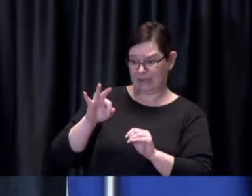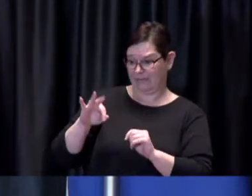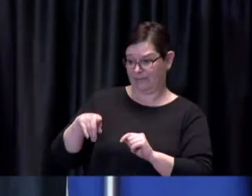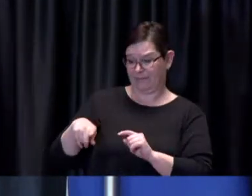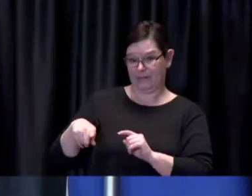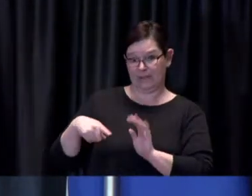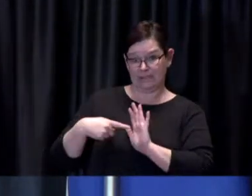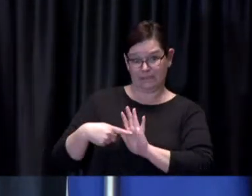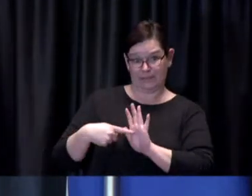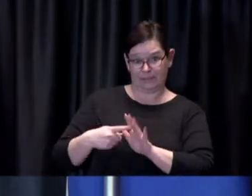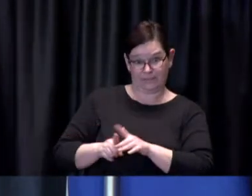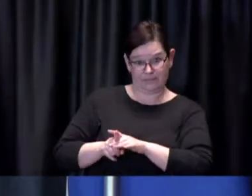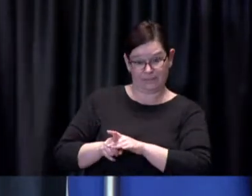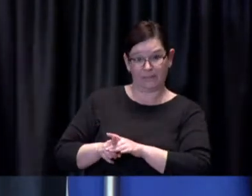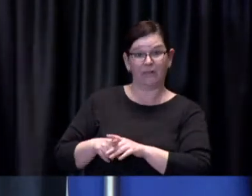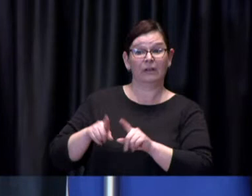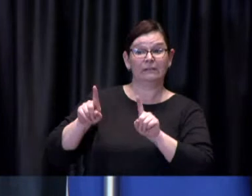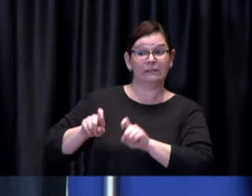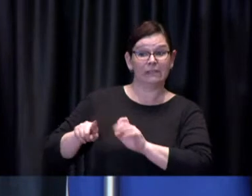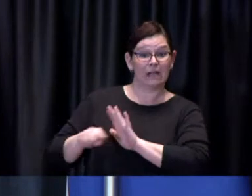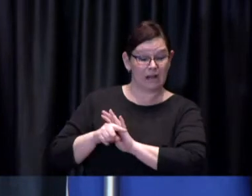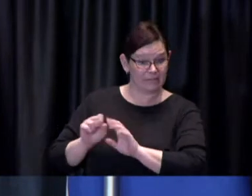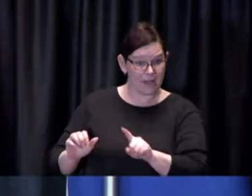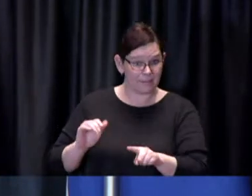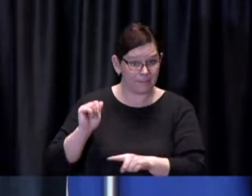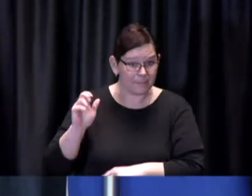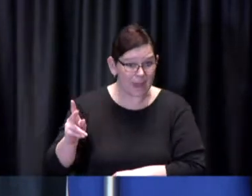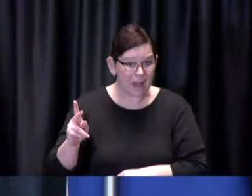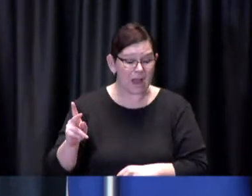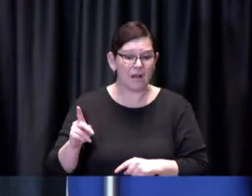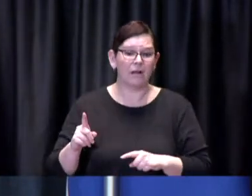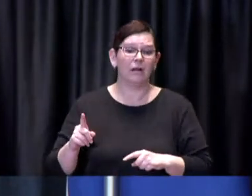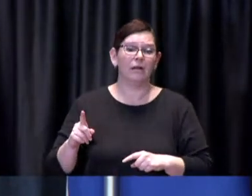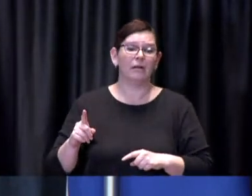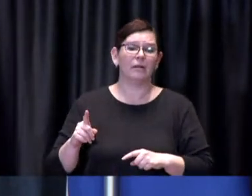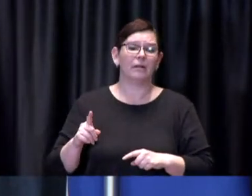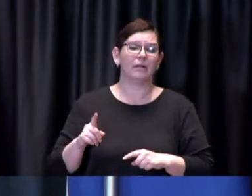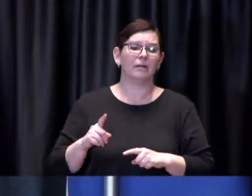return to class the very next day but for a classmate of someone who tested positive